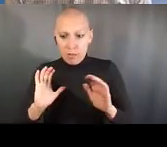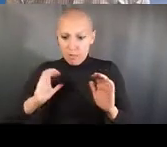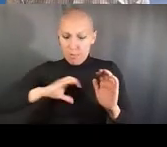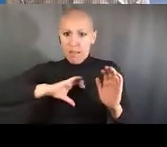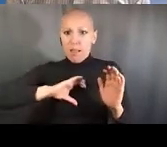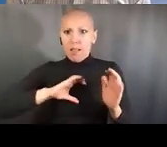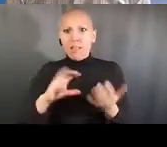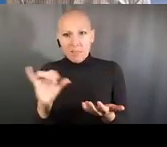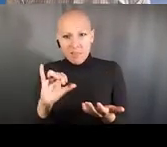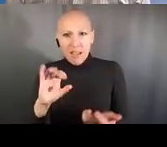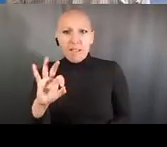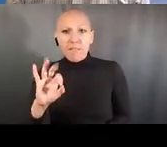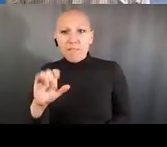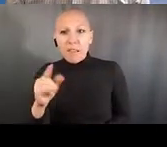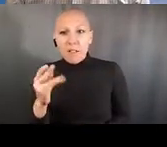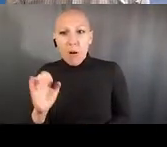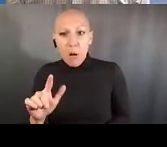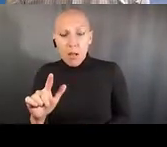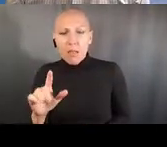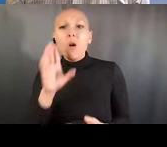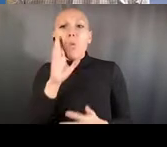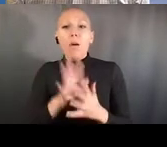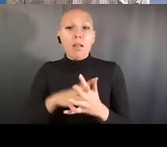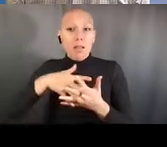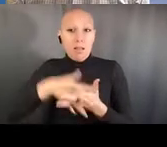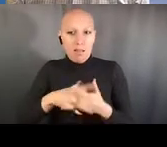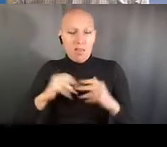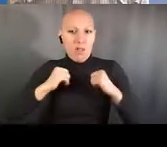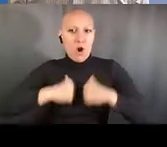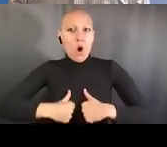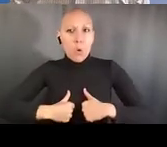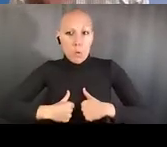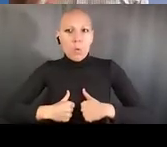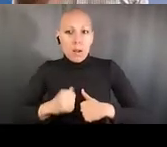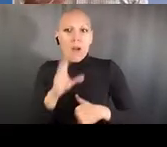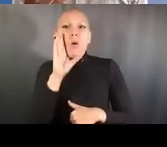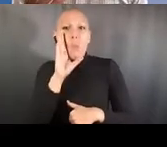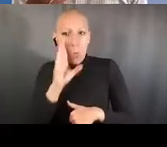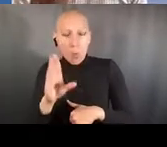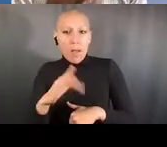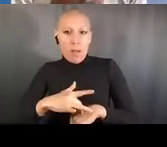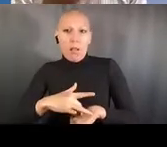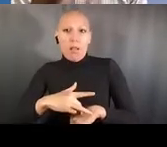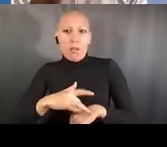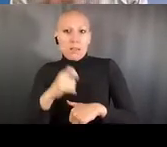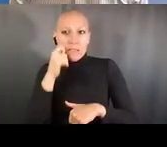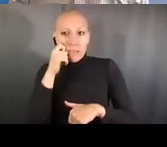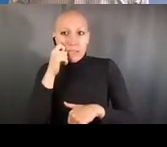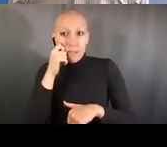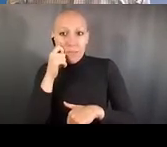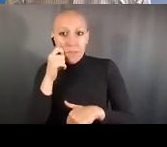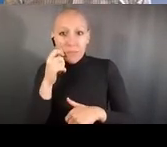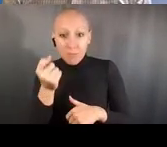to develop safety training modules. So shareable, free online modules related to safety,